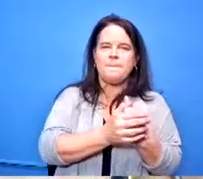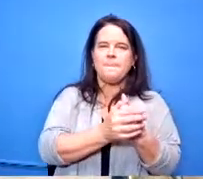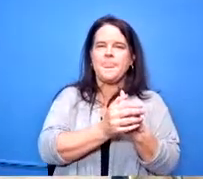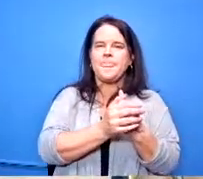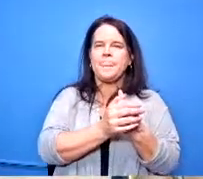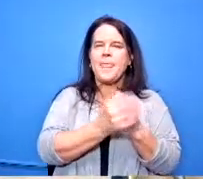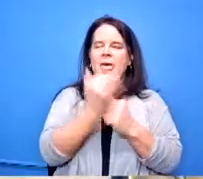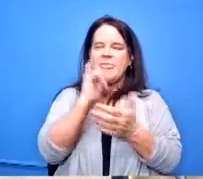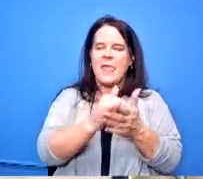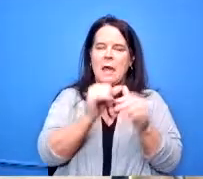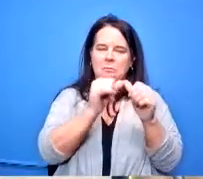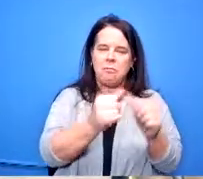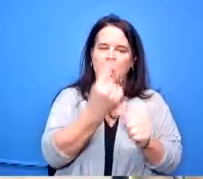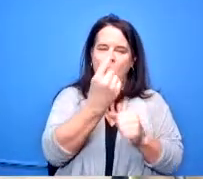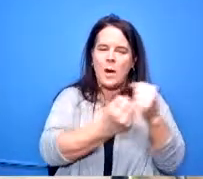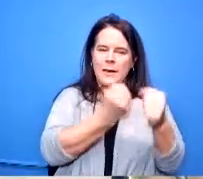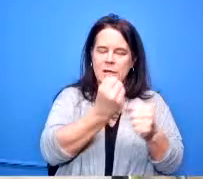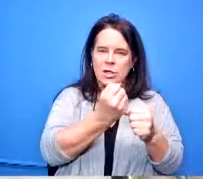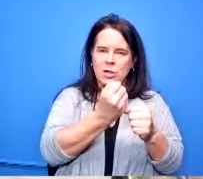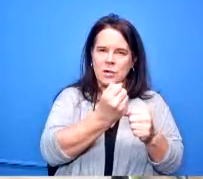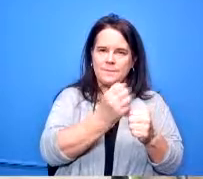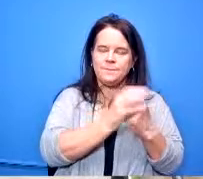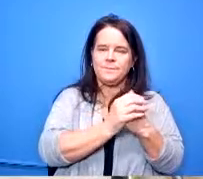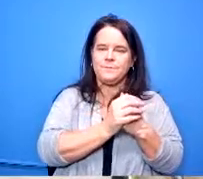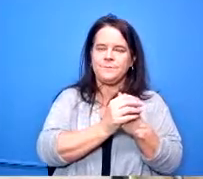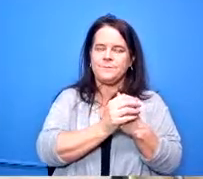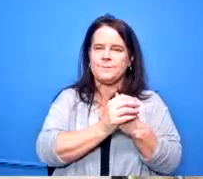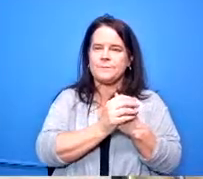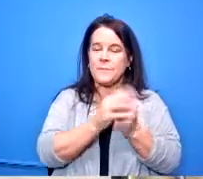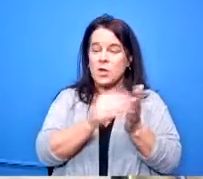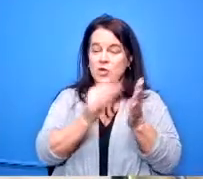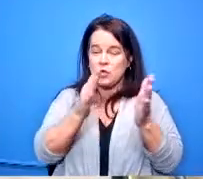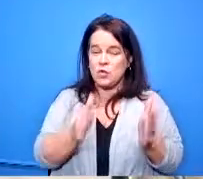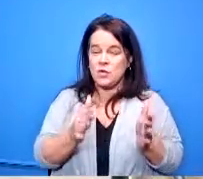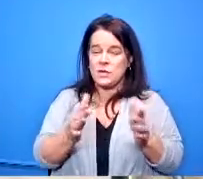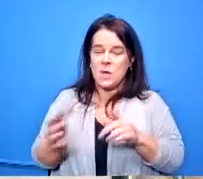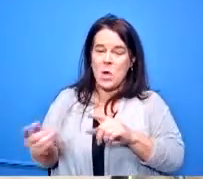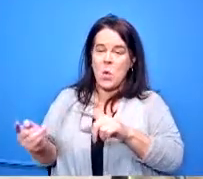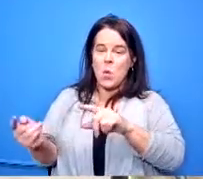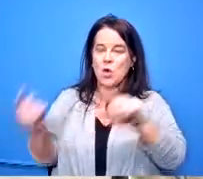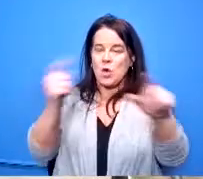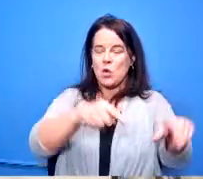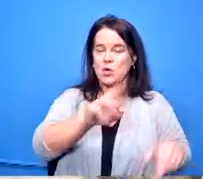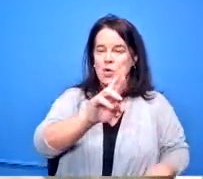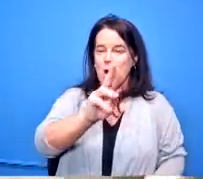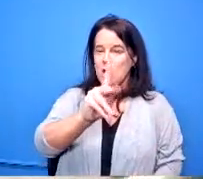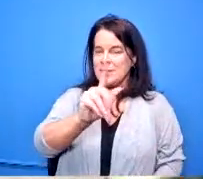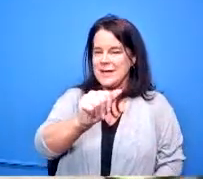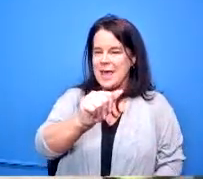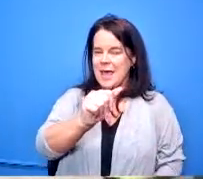and the students would go to the rta stop in their neighborhood be picked up and then be